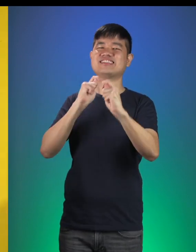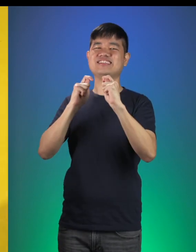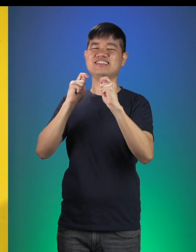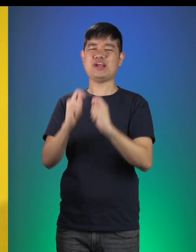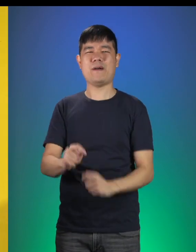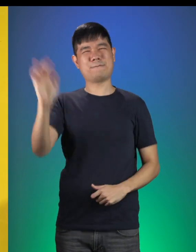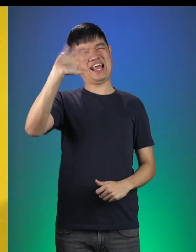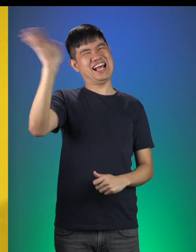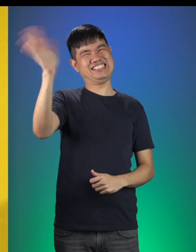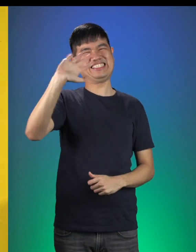Bye, bye!